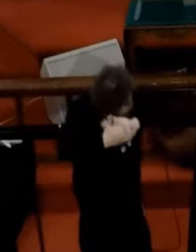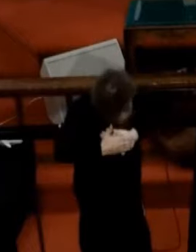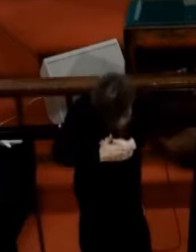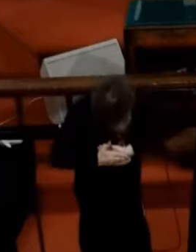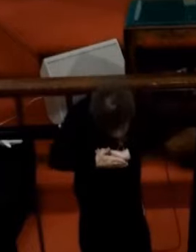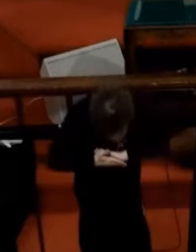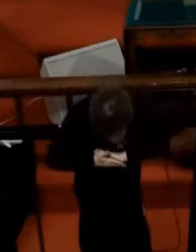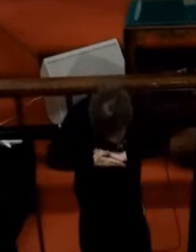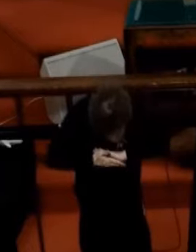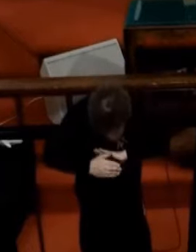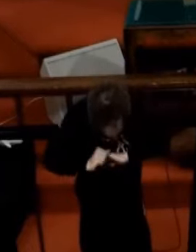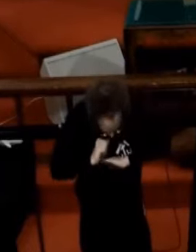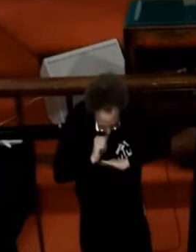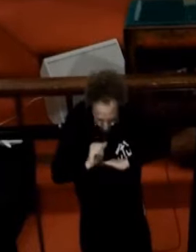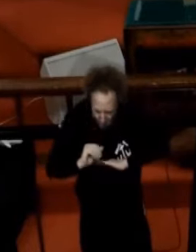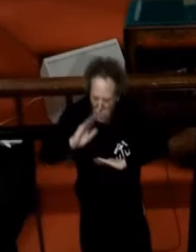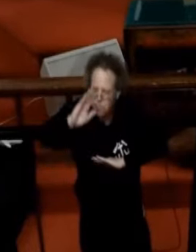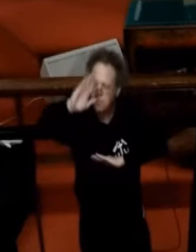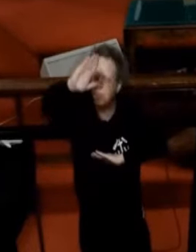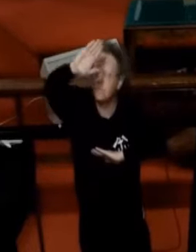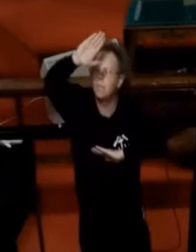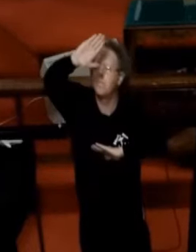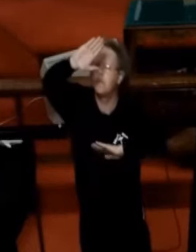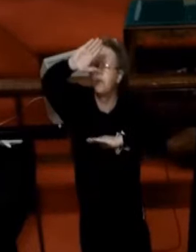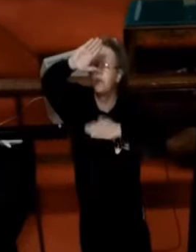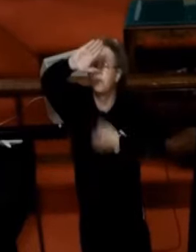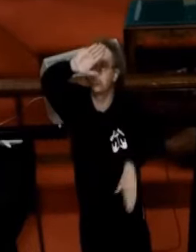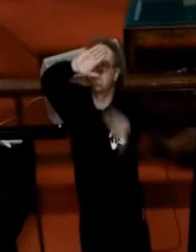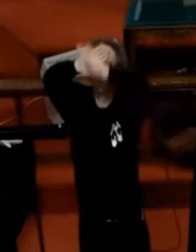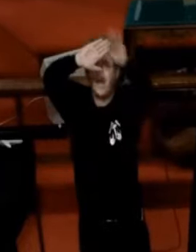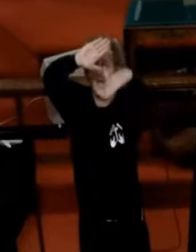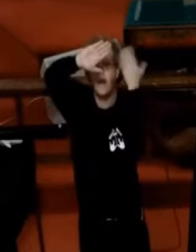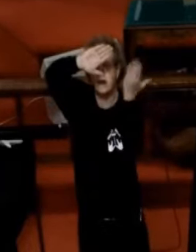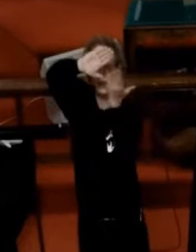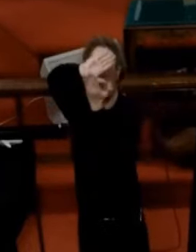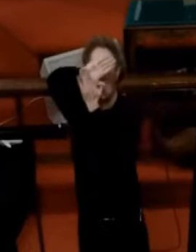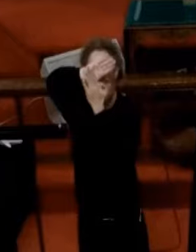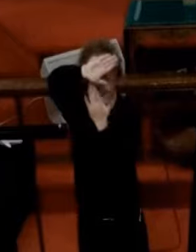(singing in a foreign language)